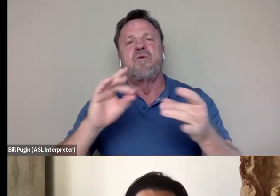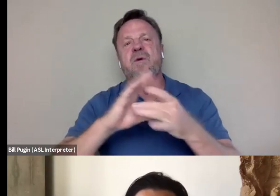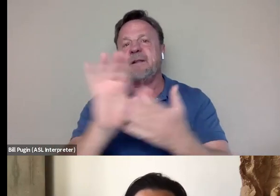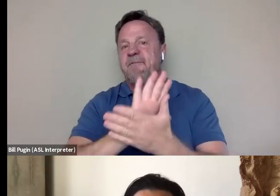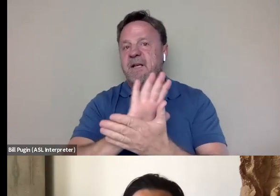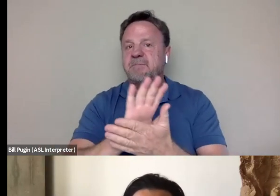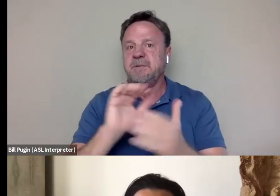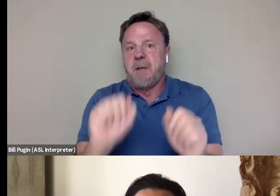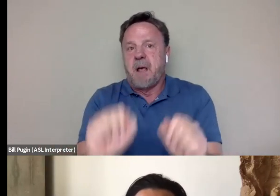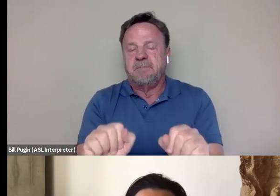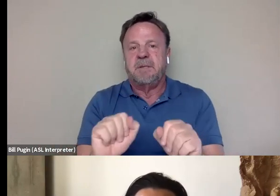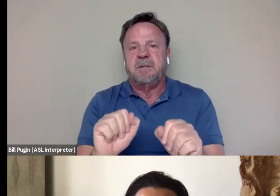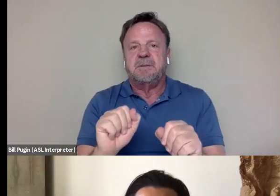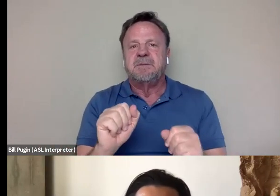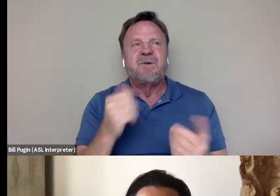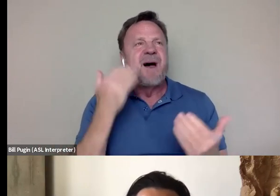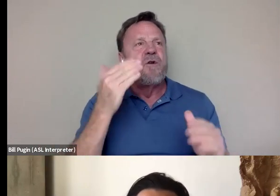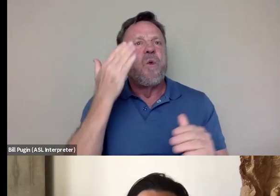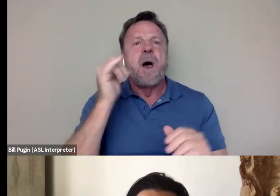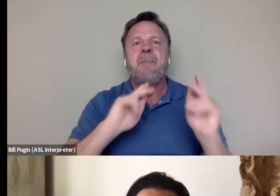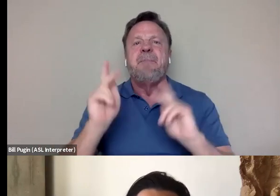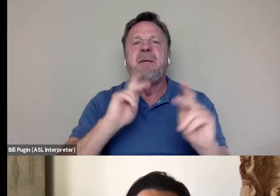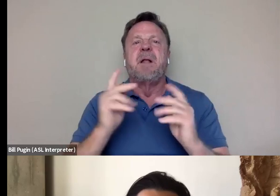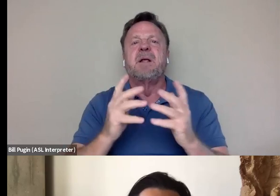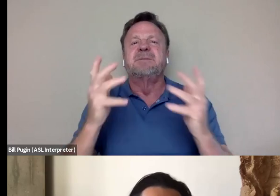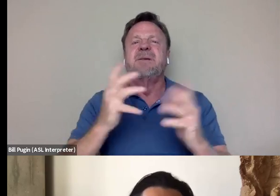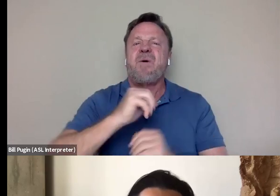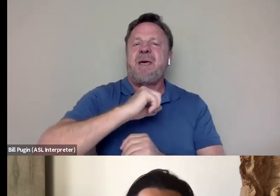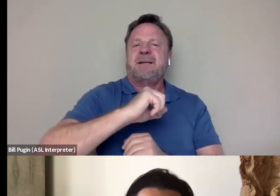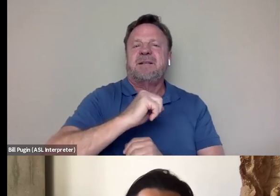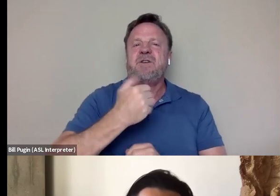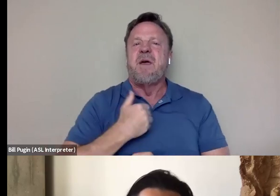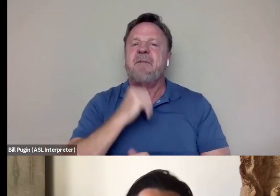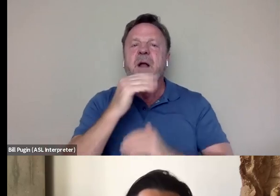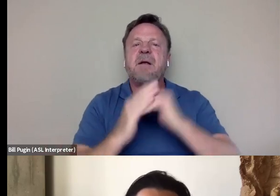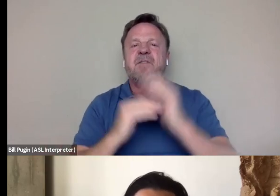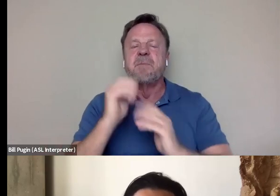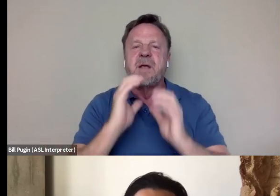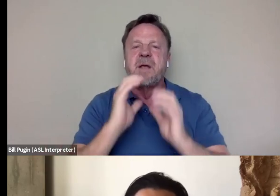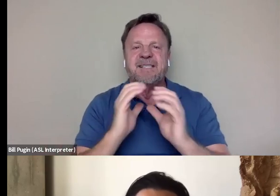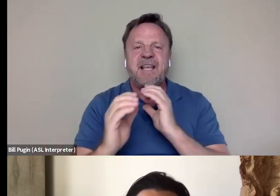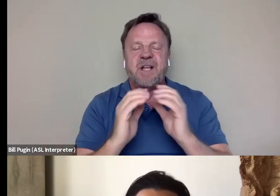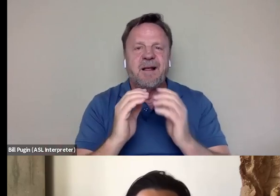So I don't know why people are so hesitant to have uncomfortable conversations, because I think only great art